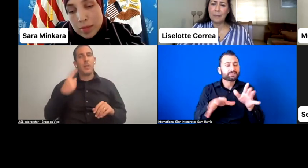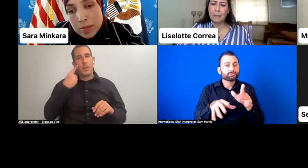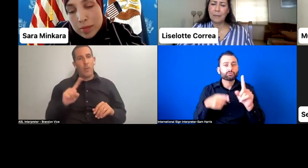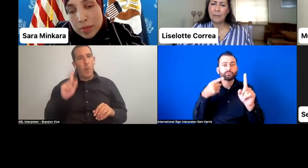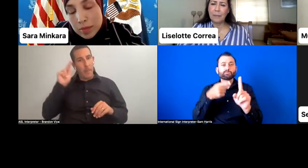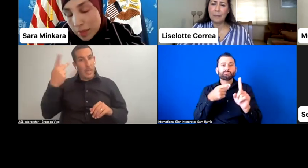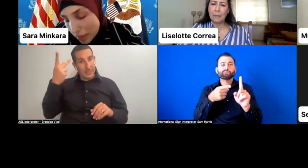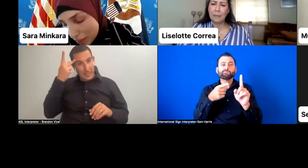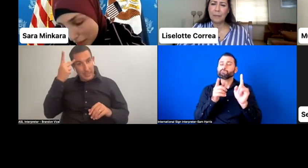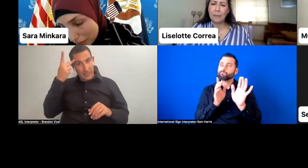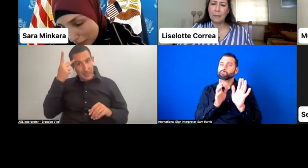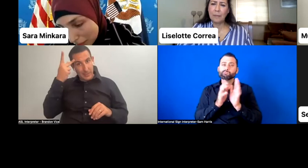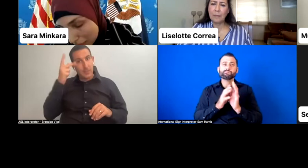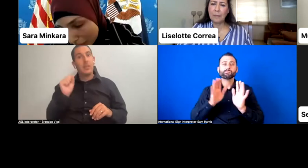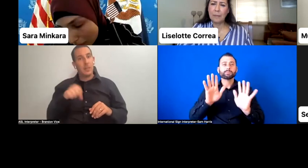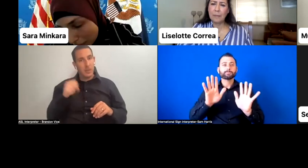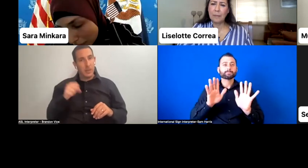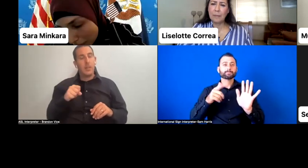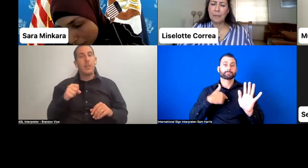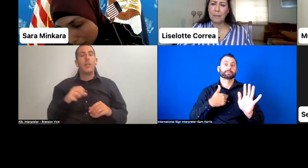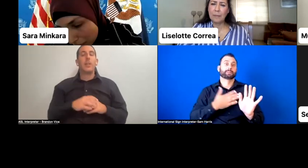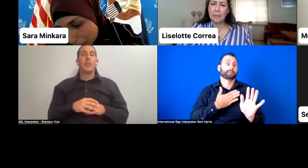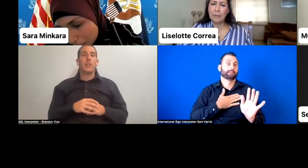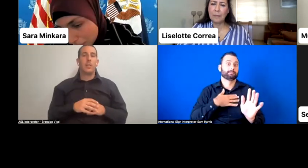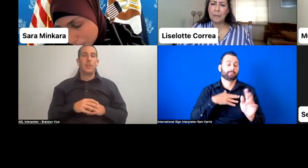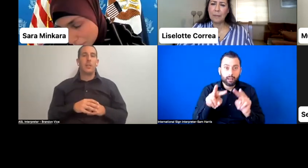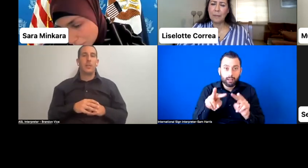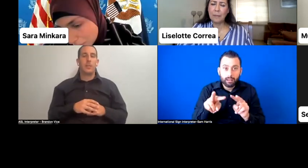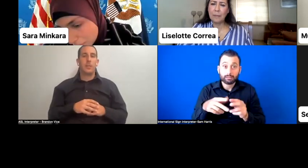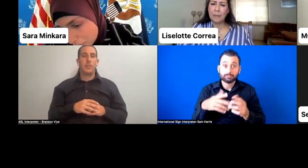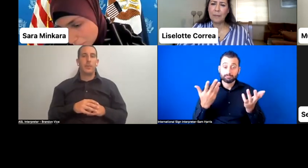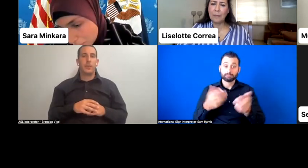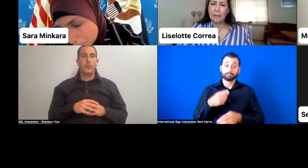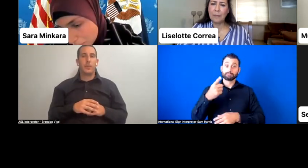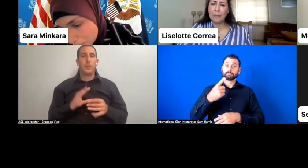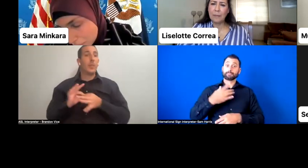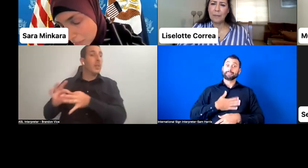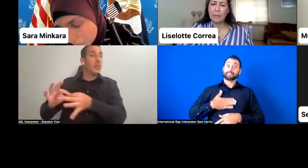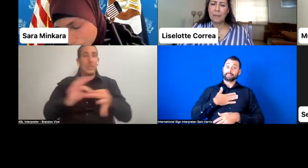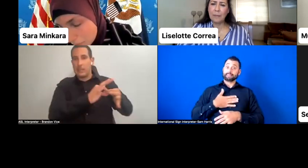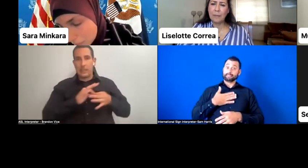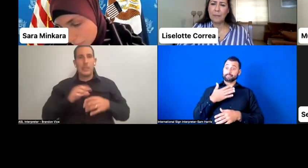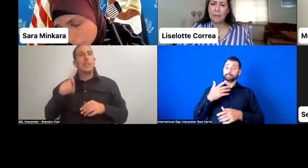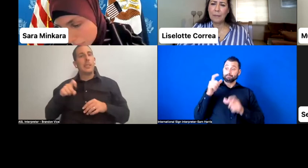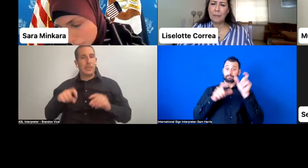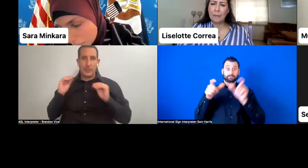But I have to say one thing is, that we need to do together is actually to create more awareness via the media